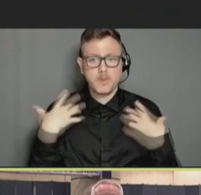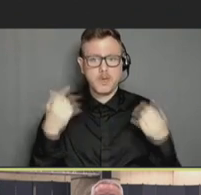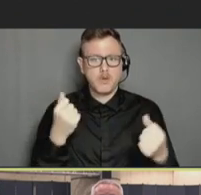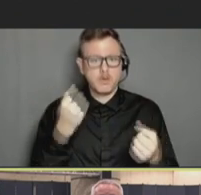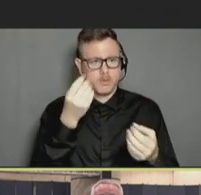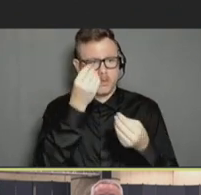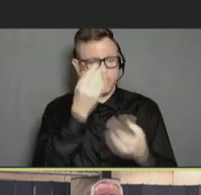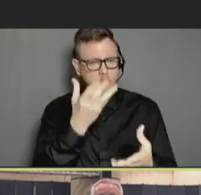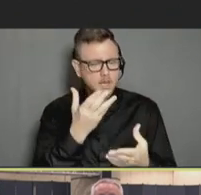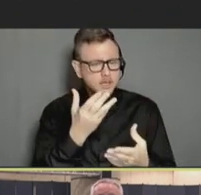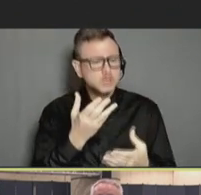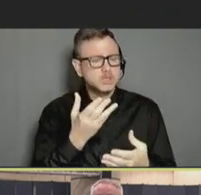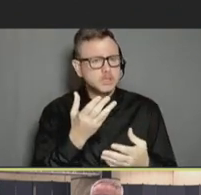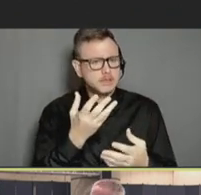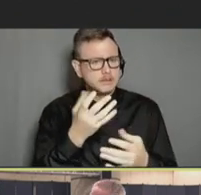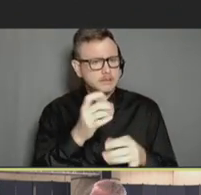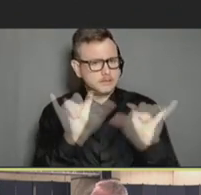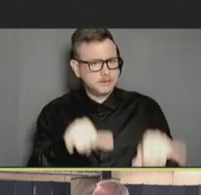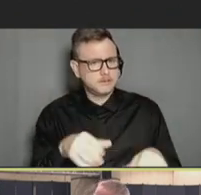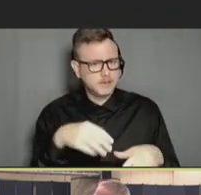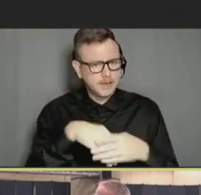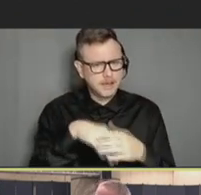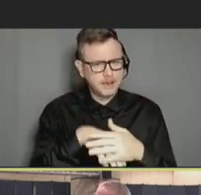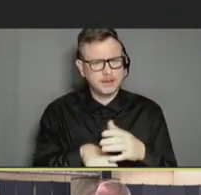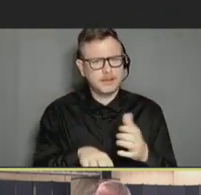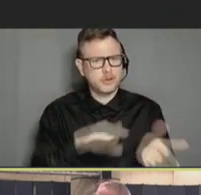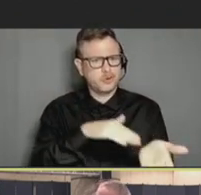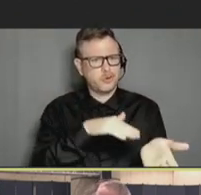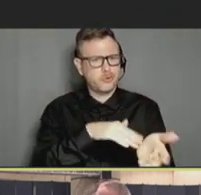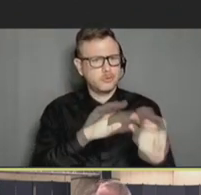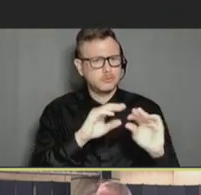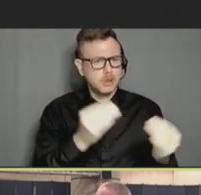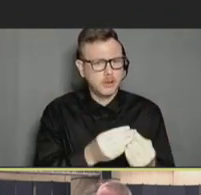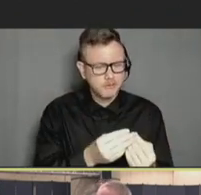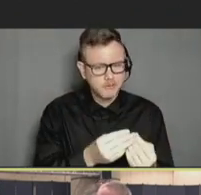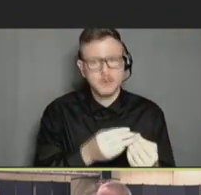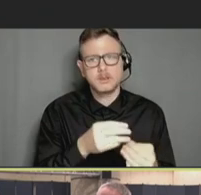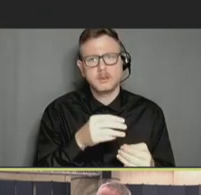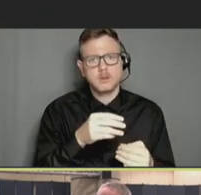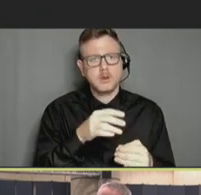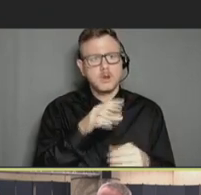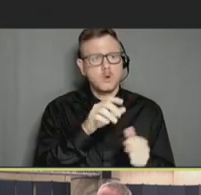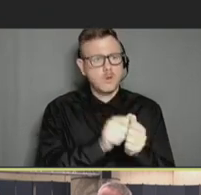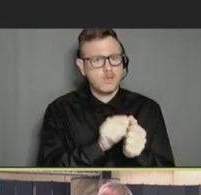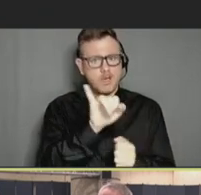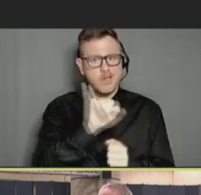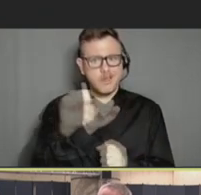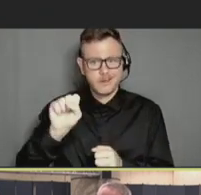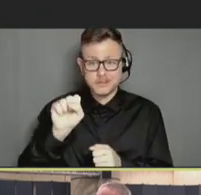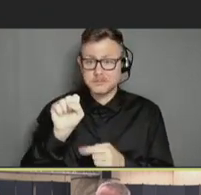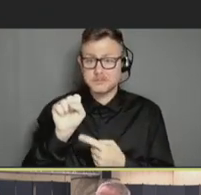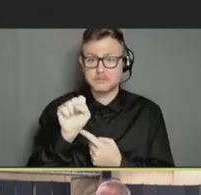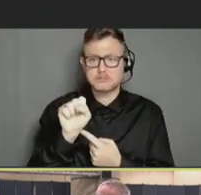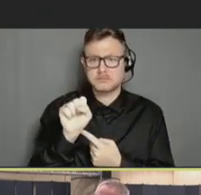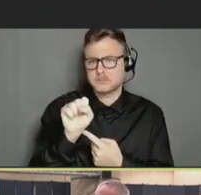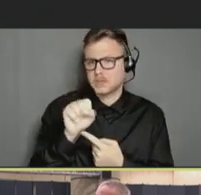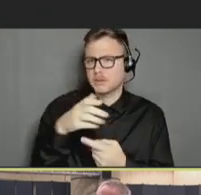in the physician office and interaction with IIS. Given the increasing role of pharmacists,